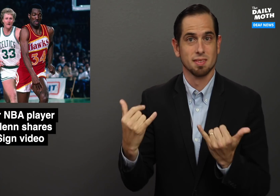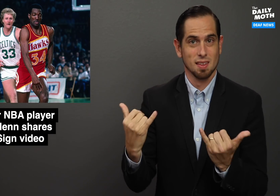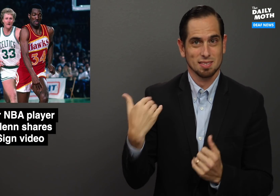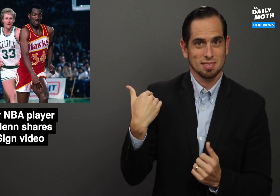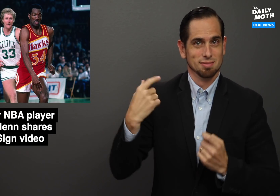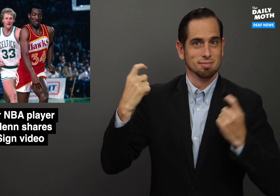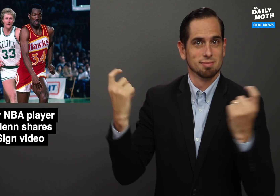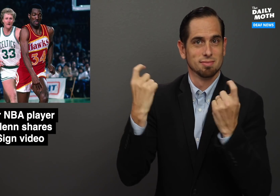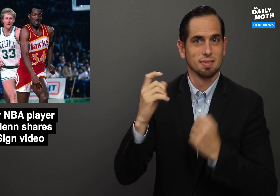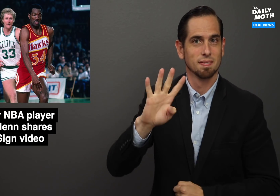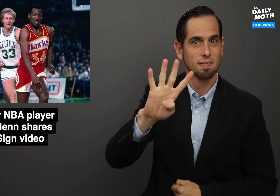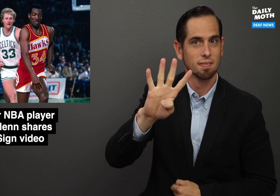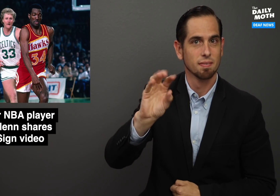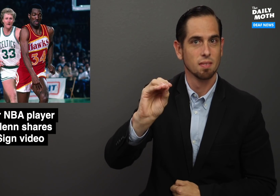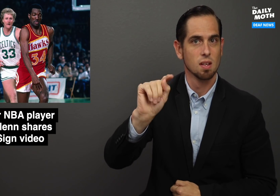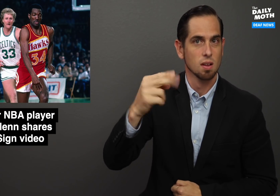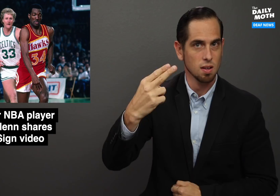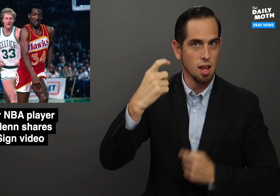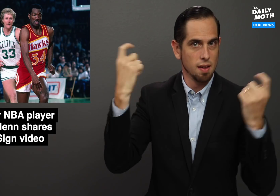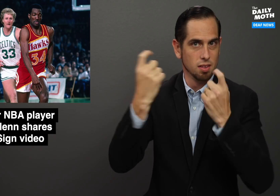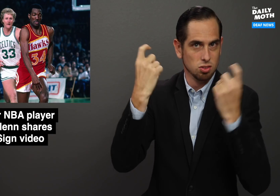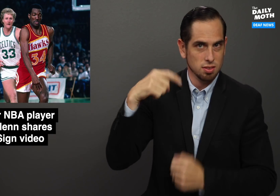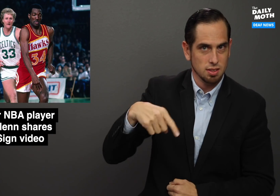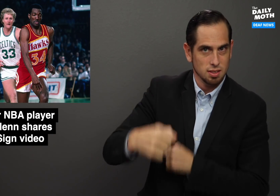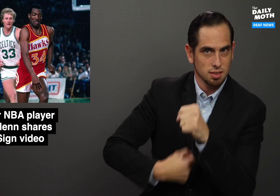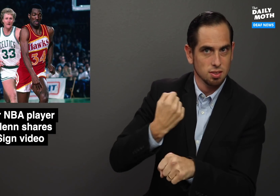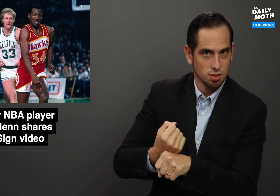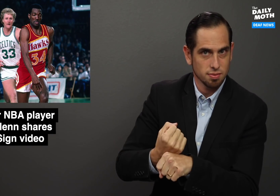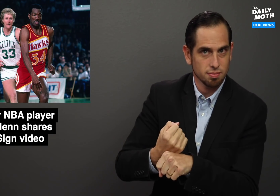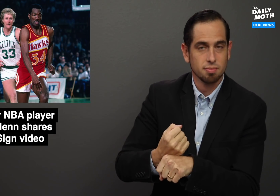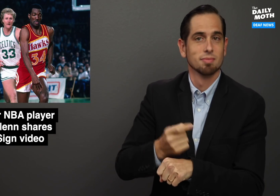celebrating their 40th anniversary this year.